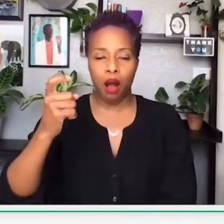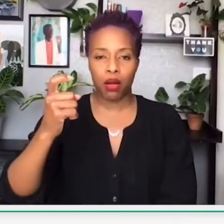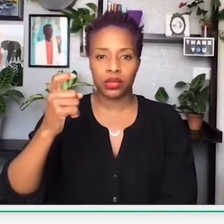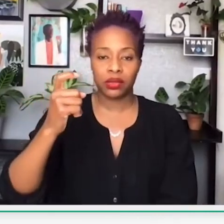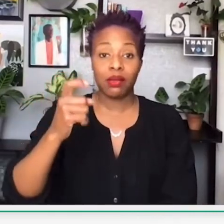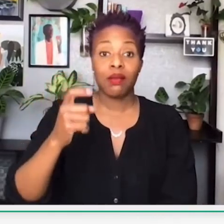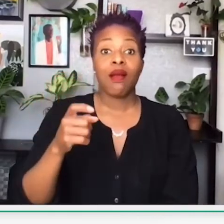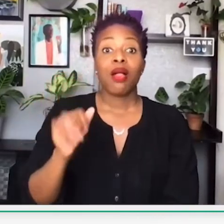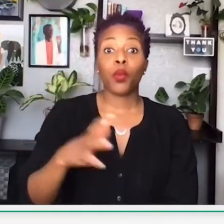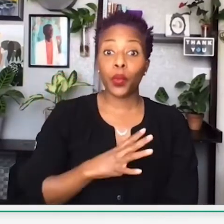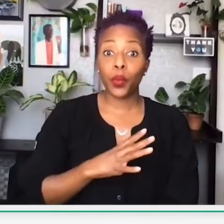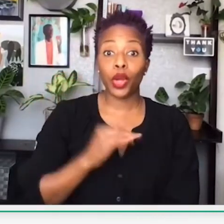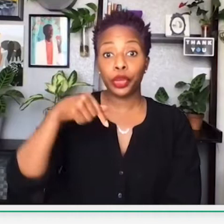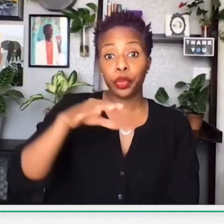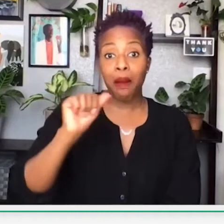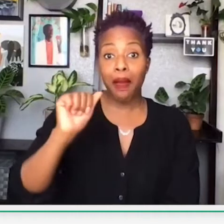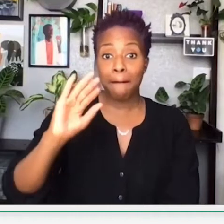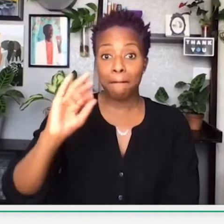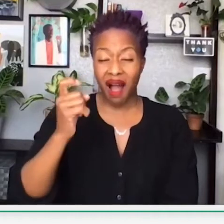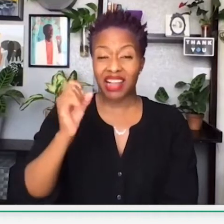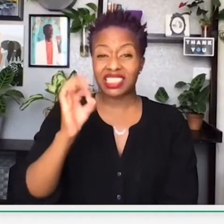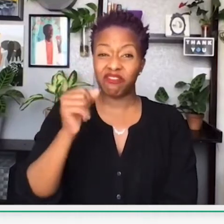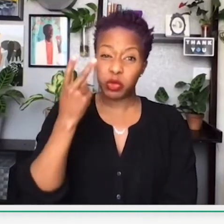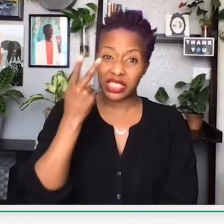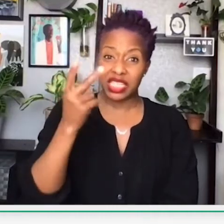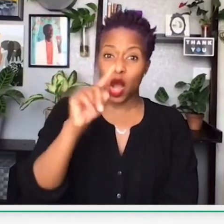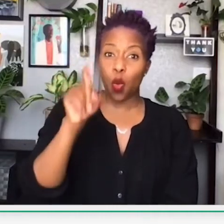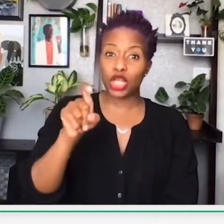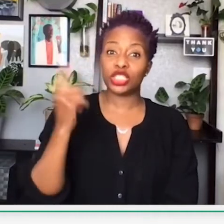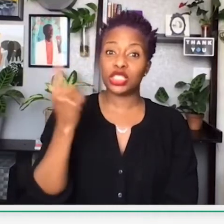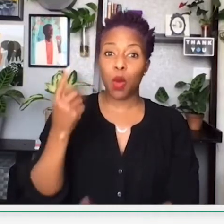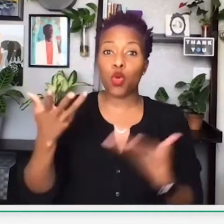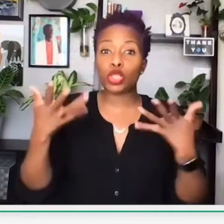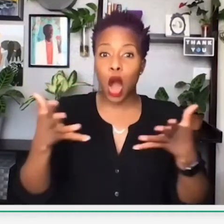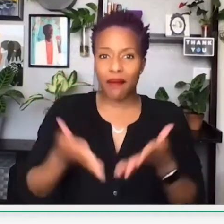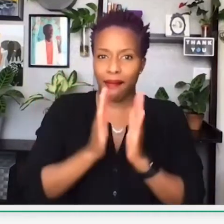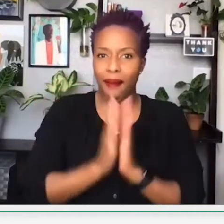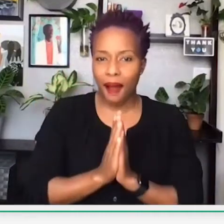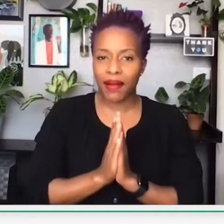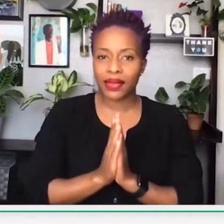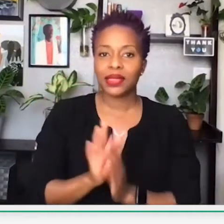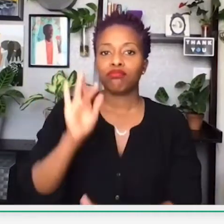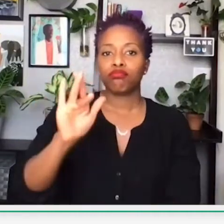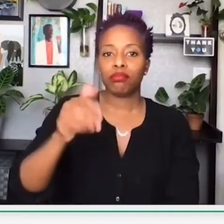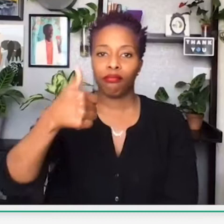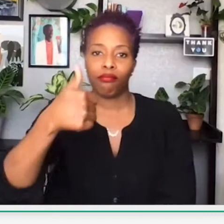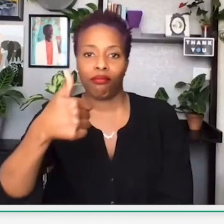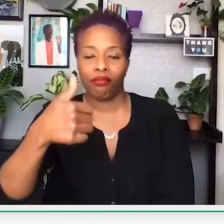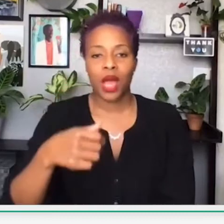but use the Q&A option, that box. The cool feature about the Q&A box is if you've